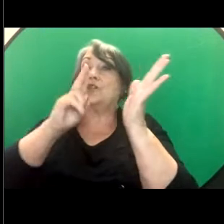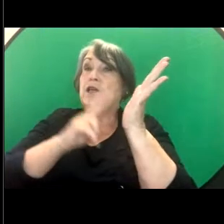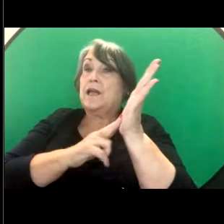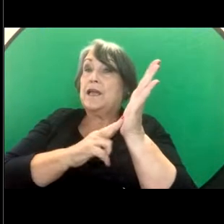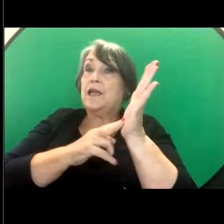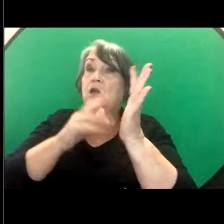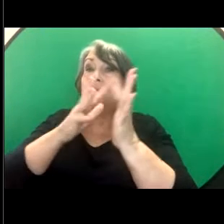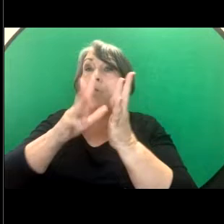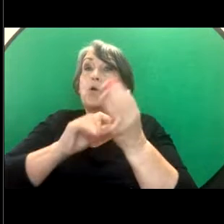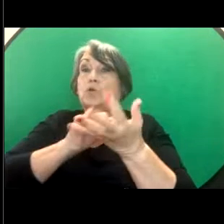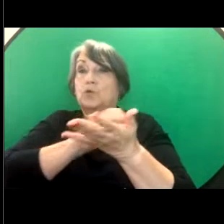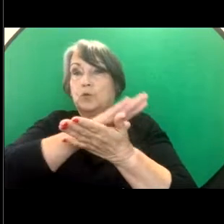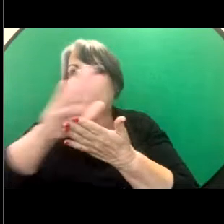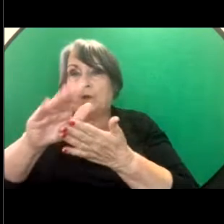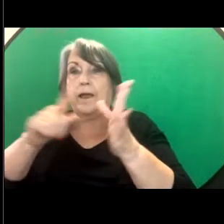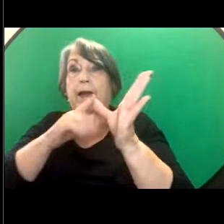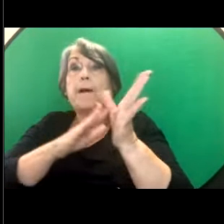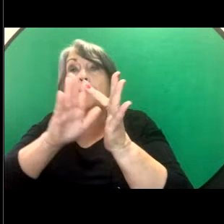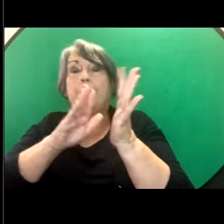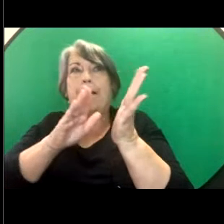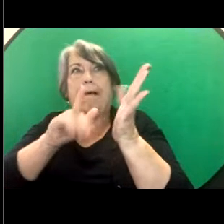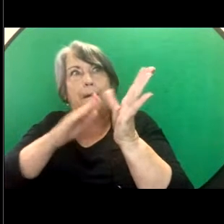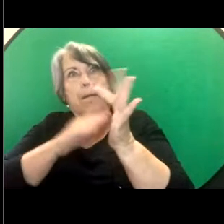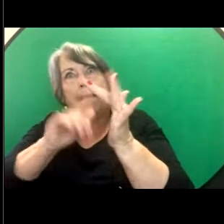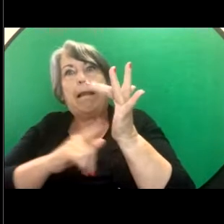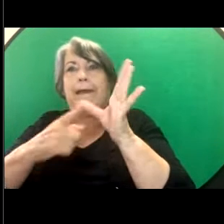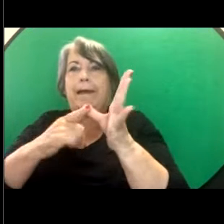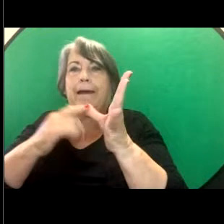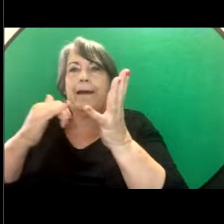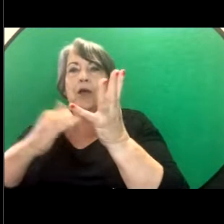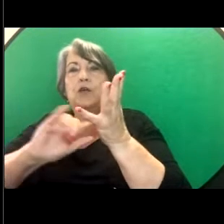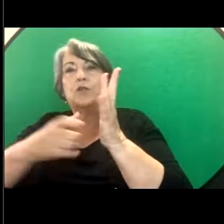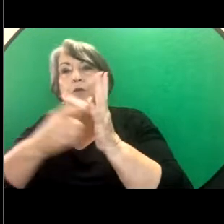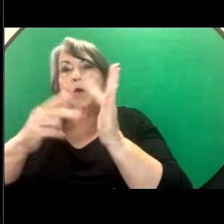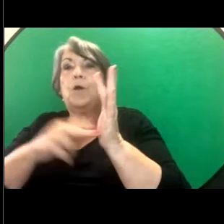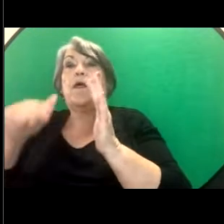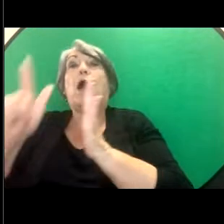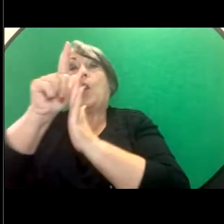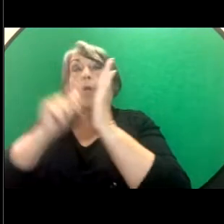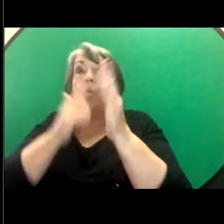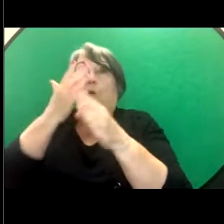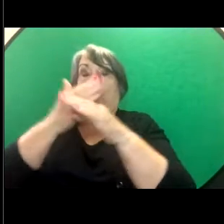Amelia Sturton who are both lawyers in our Civil Justice Services division. I'll just run through